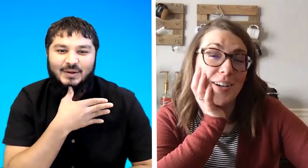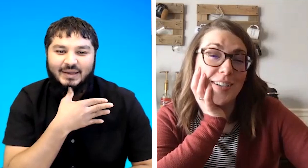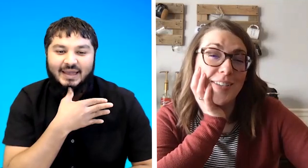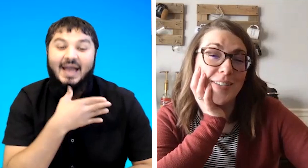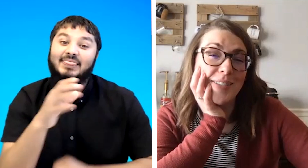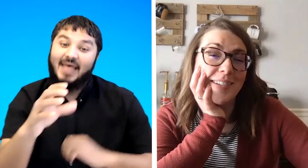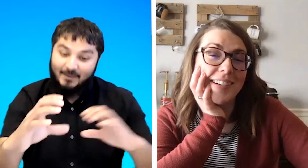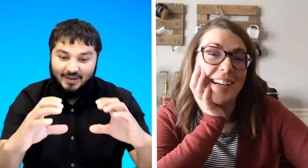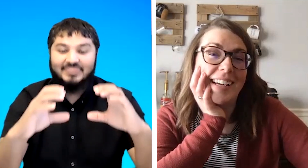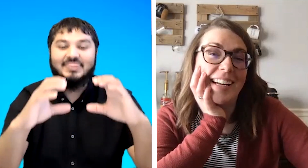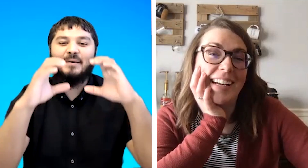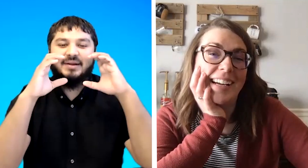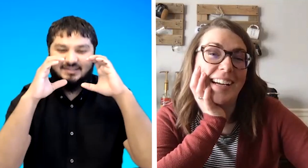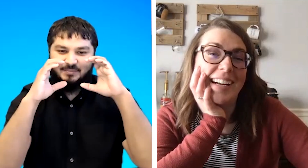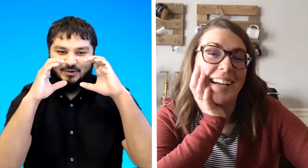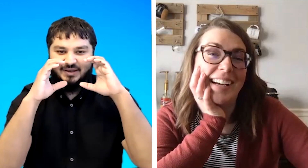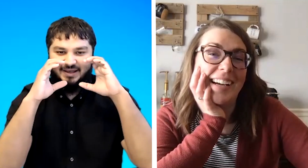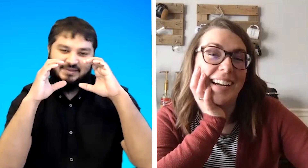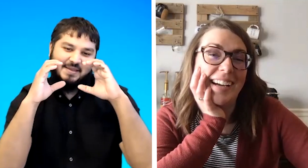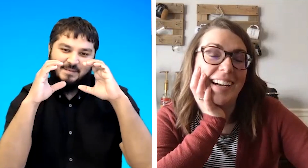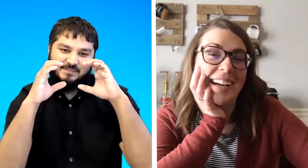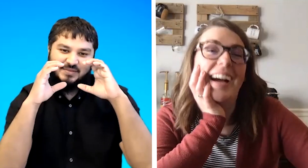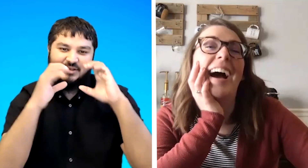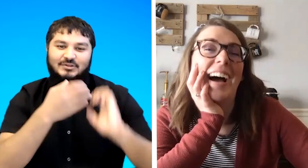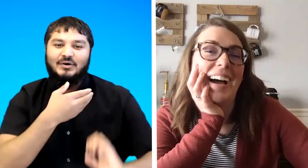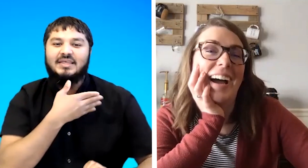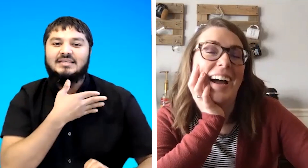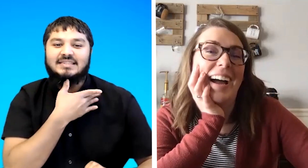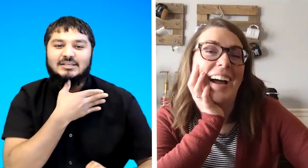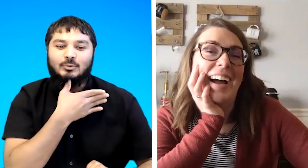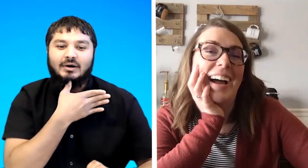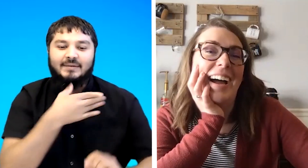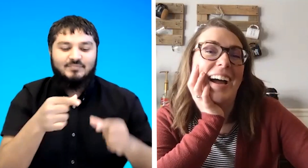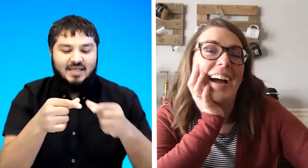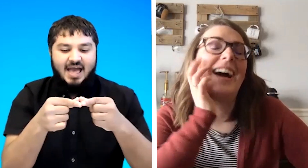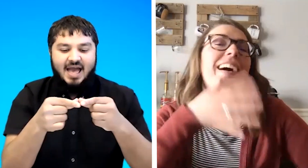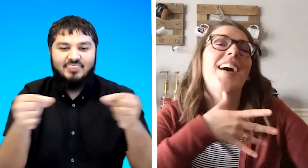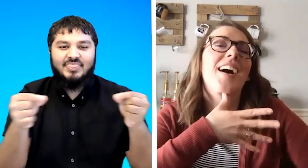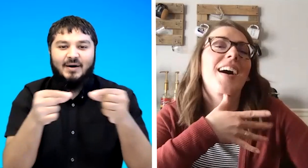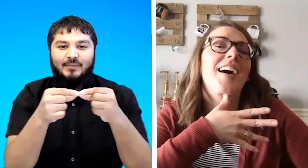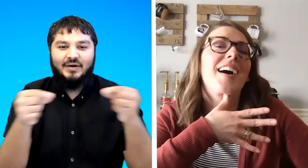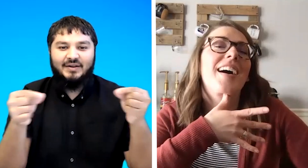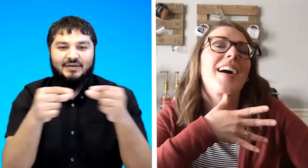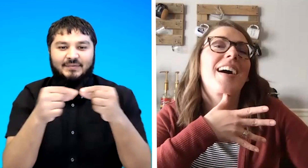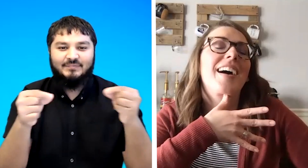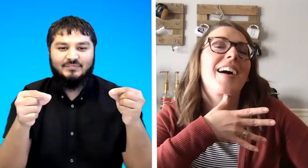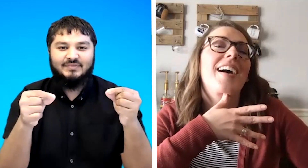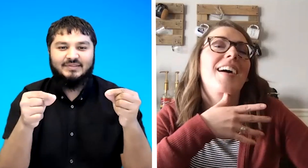okay one that one is a burger yeah so there's this one and that one